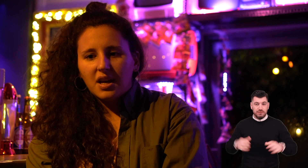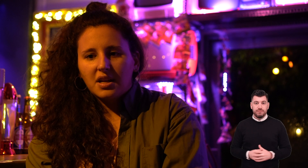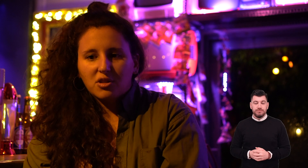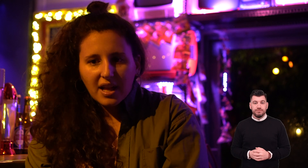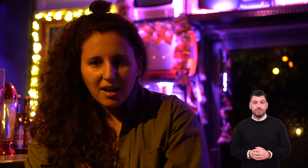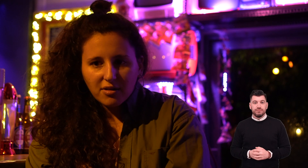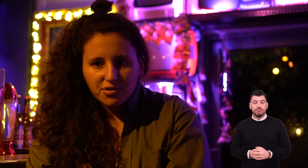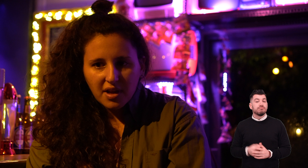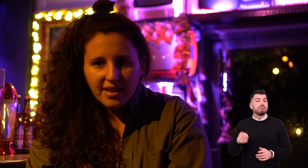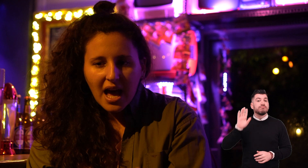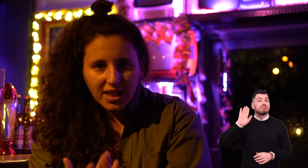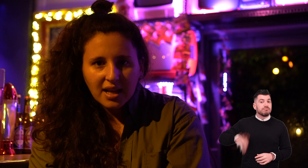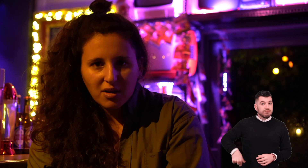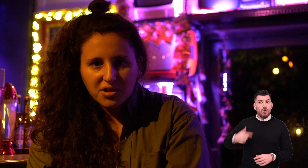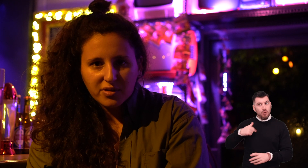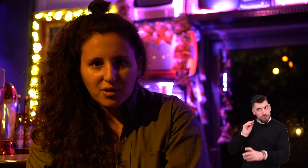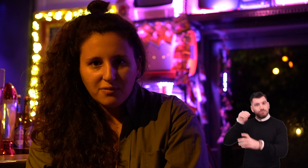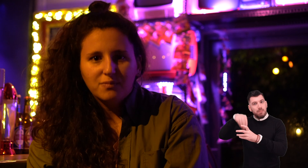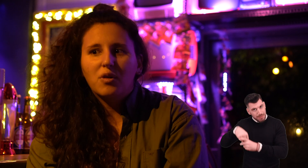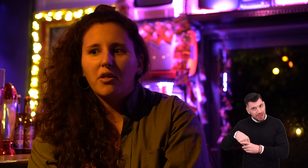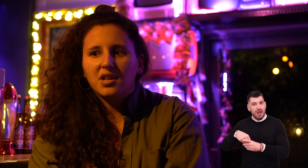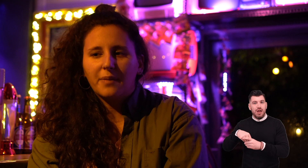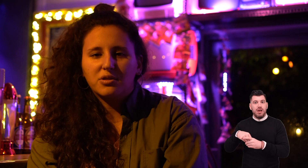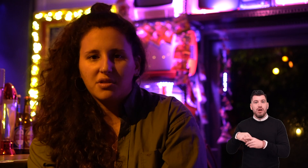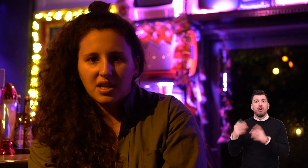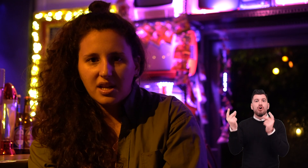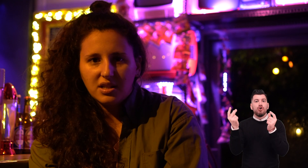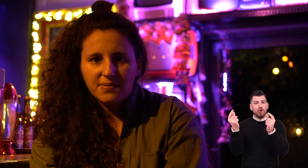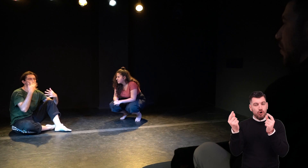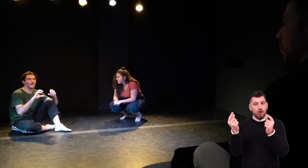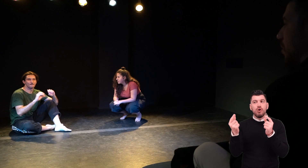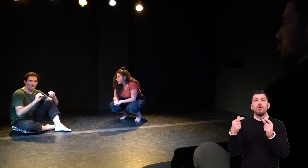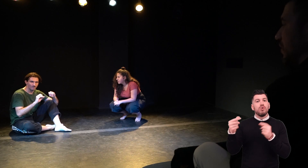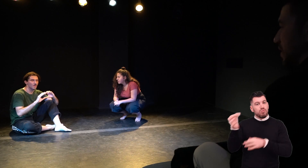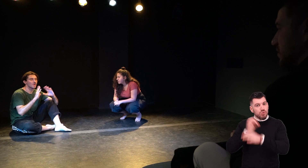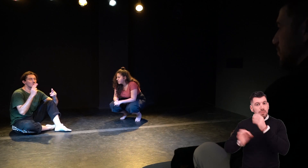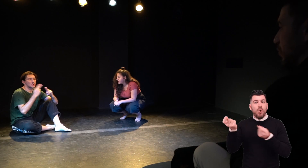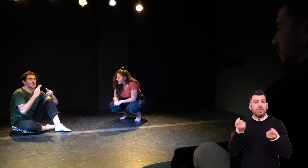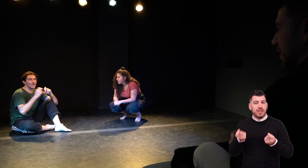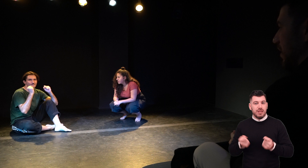and in the end I joined too, he gave me some instructions. Ok, as yesterday in the rehearsal,